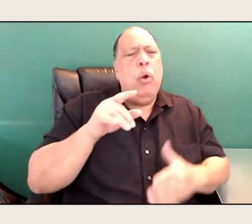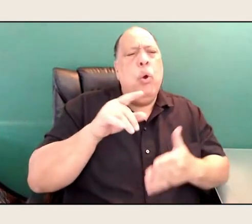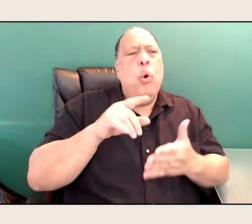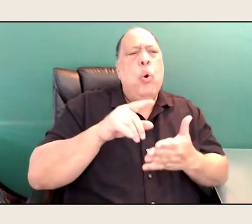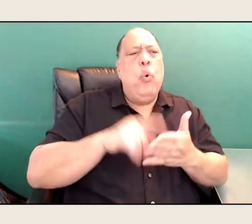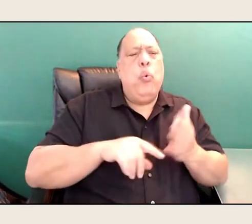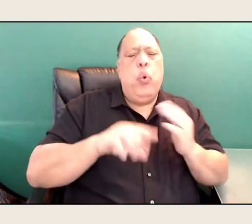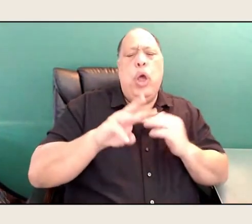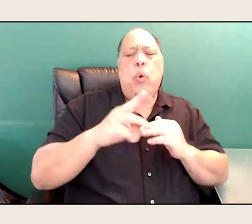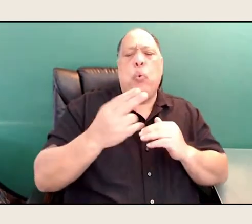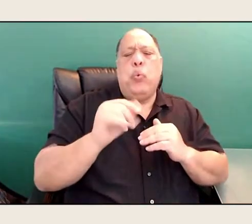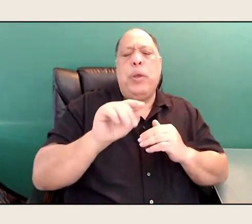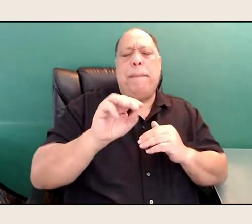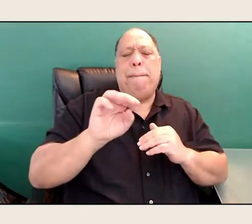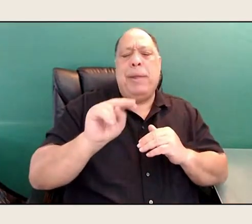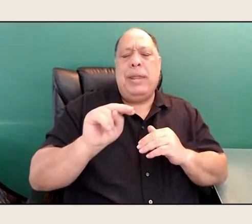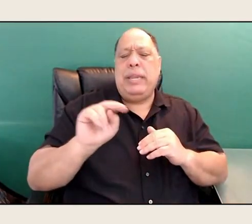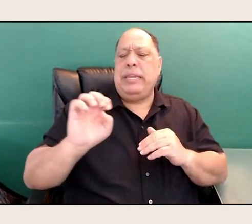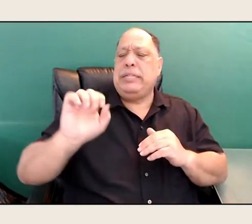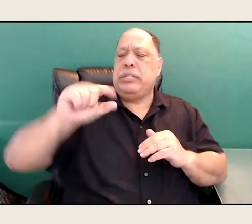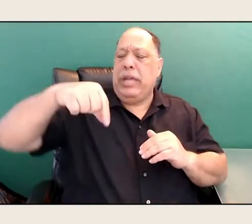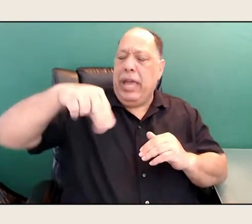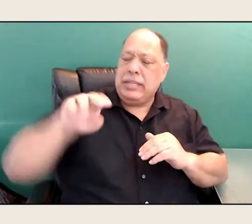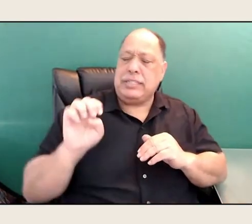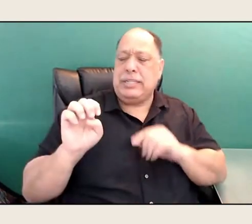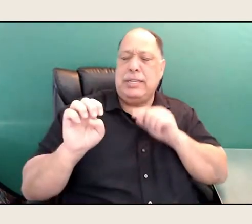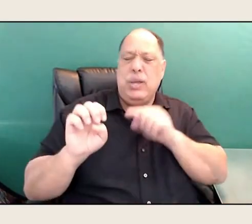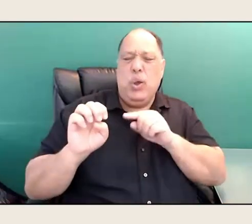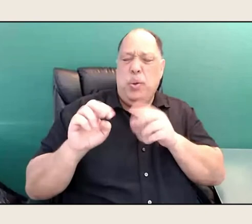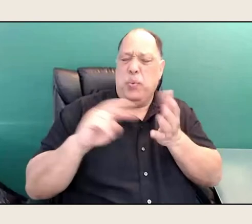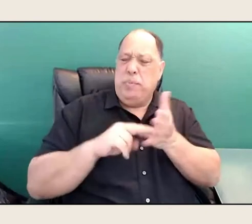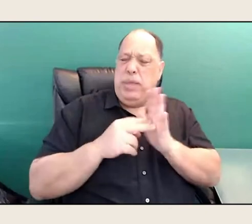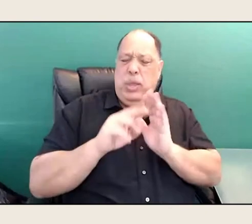what was that, a Whitman-esque liberation?